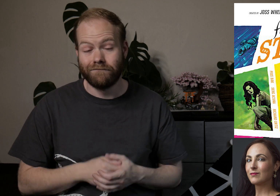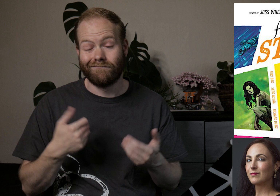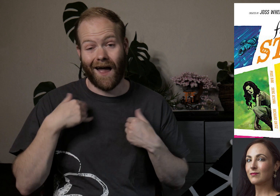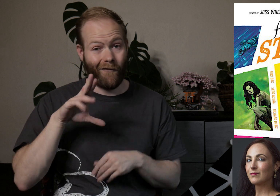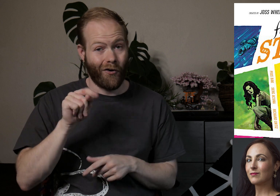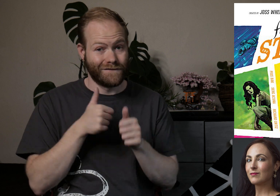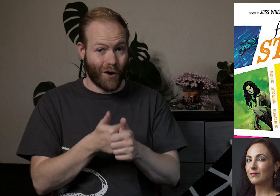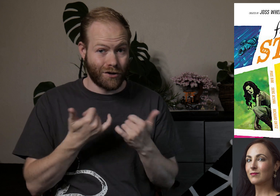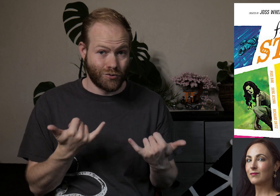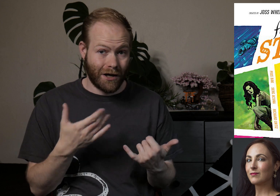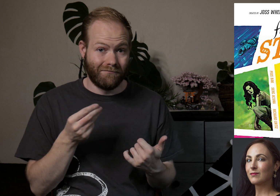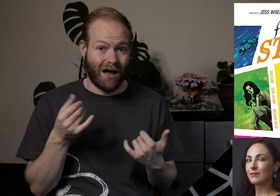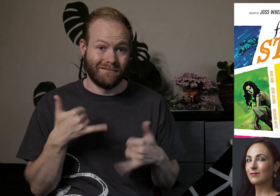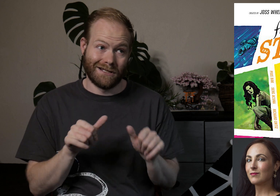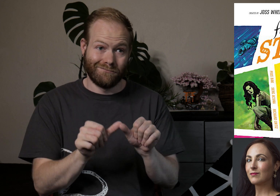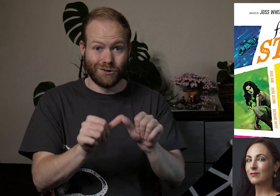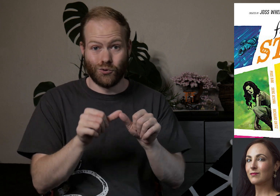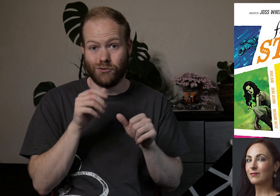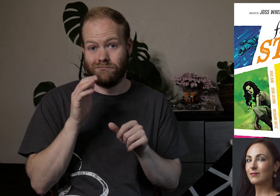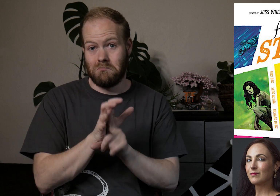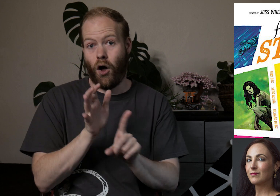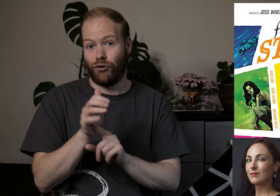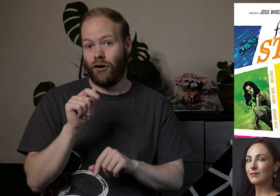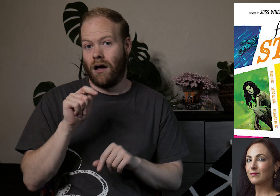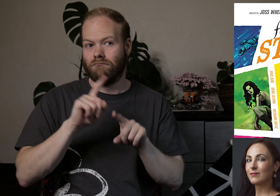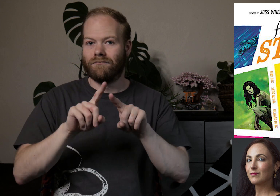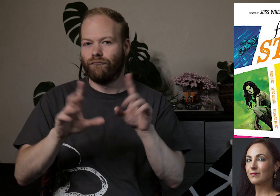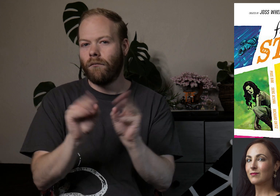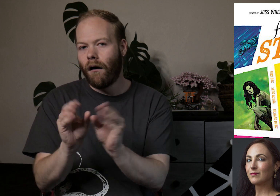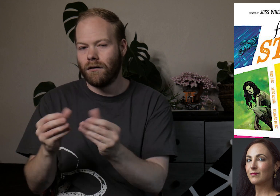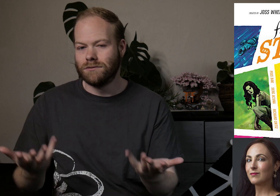There’s a cult following today, and it still continues to be popular at cons and such.